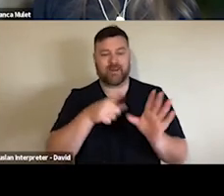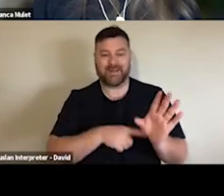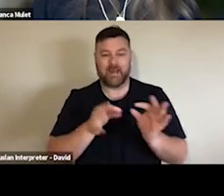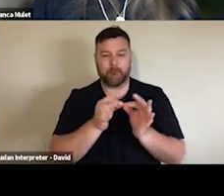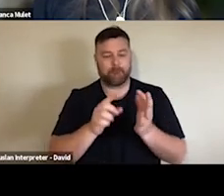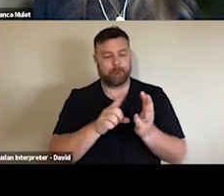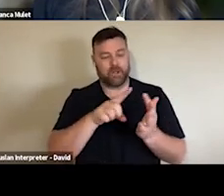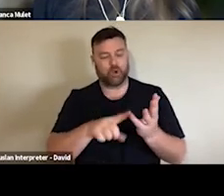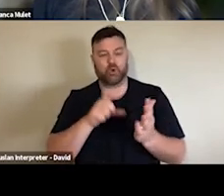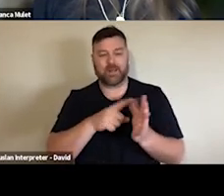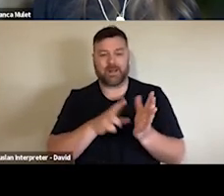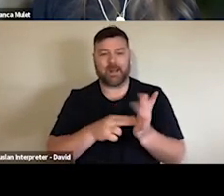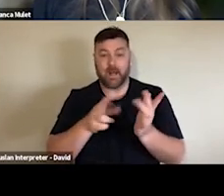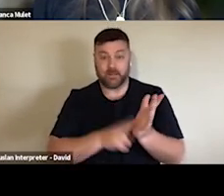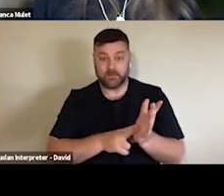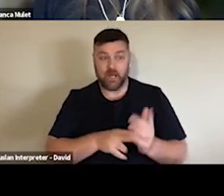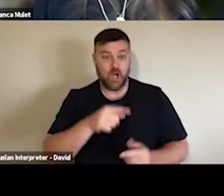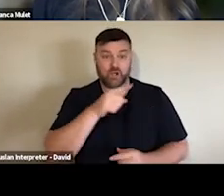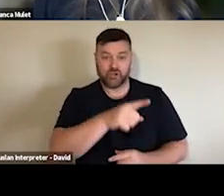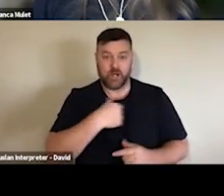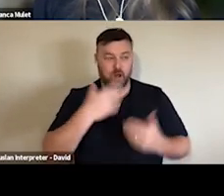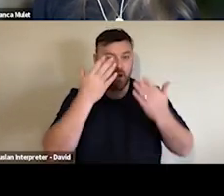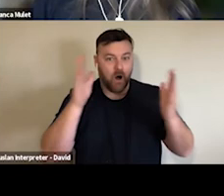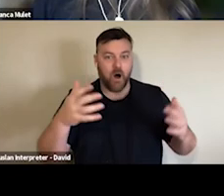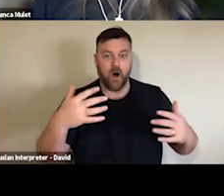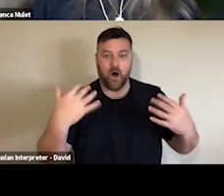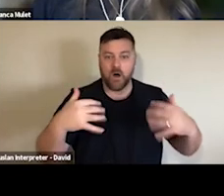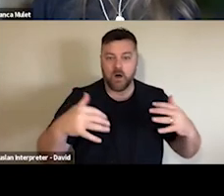So from the start we knew that participation in online programming was a big related topic